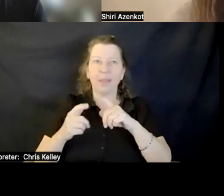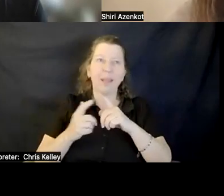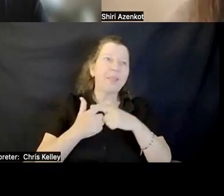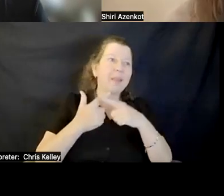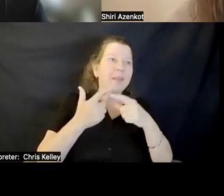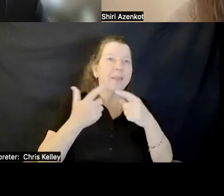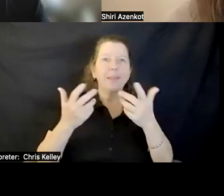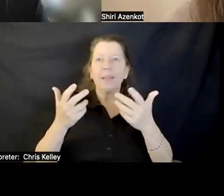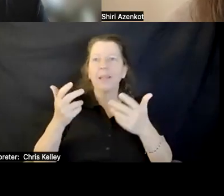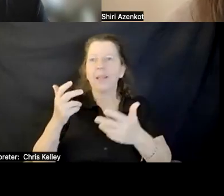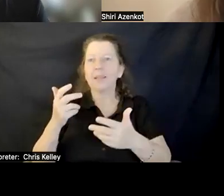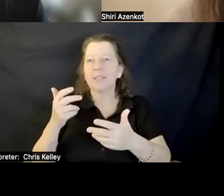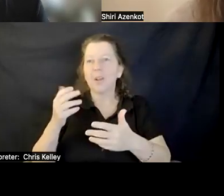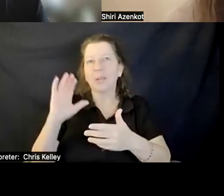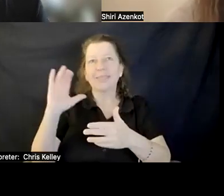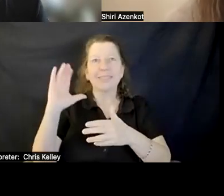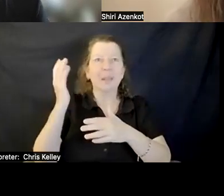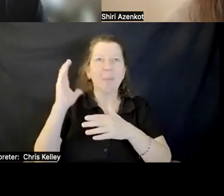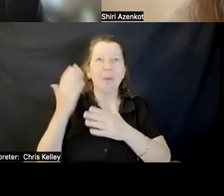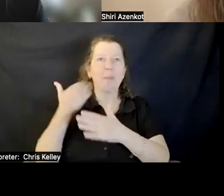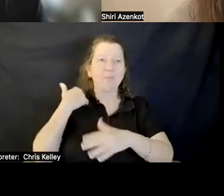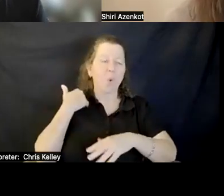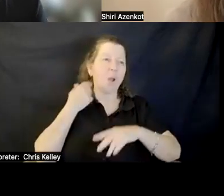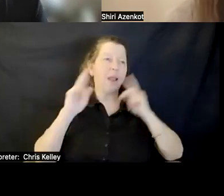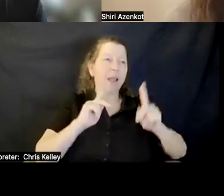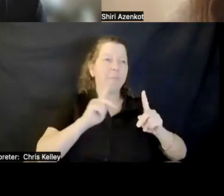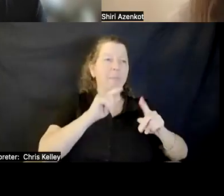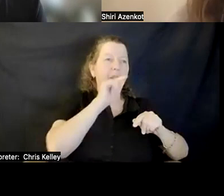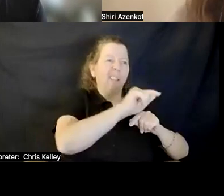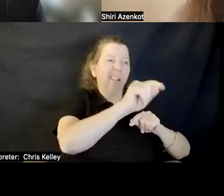school and all of a sudden we realize people with disabilities cannot use it. We have seen